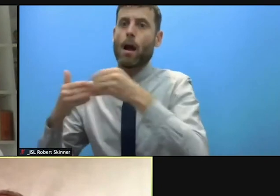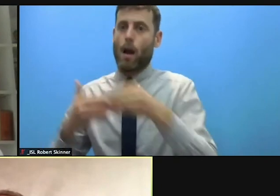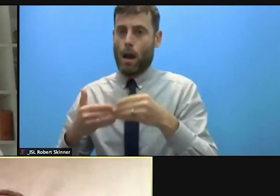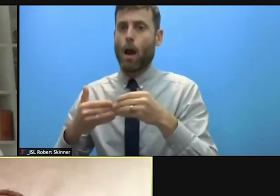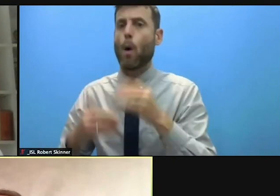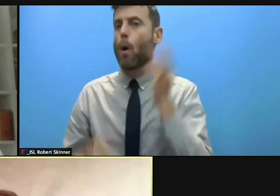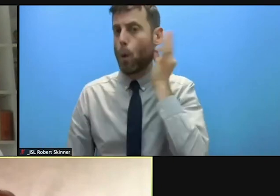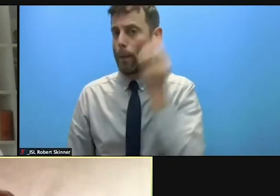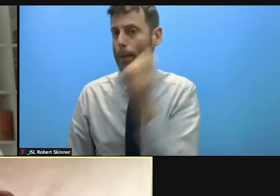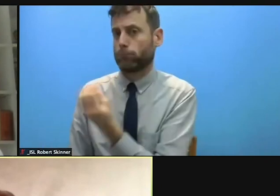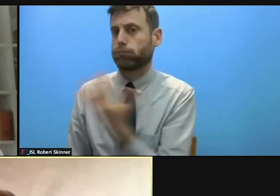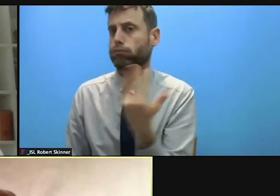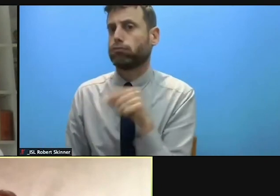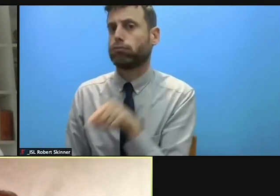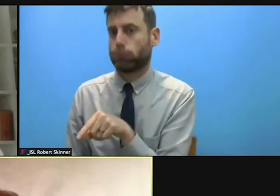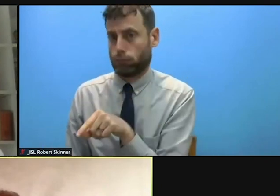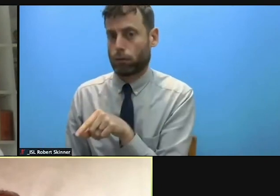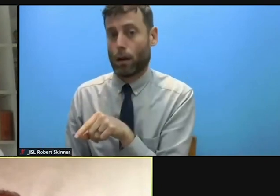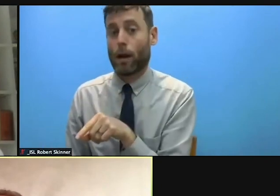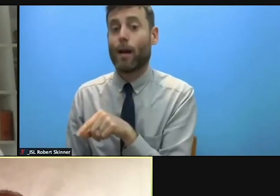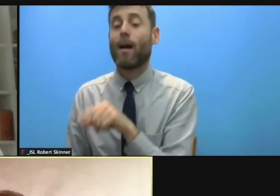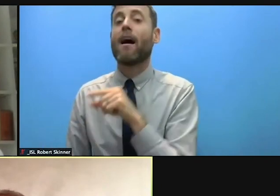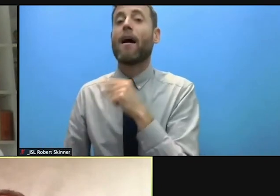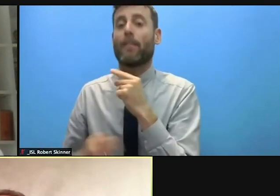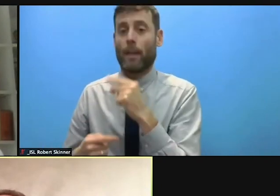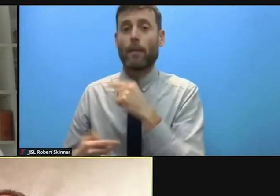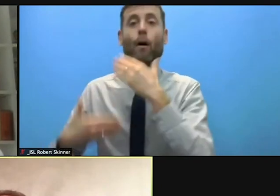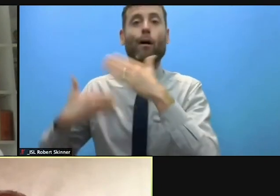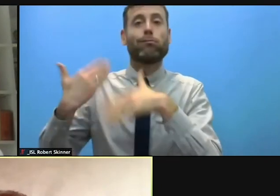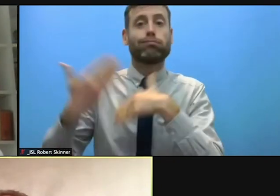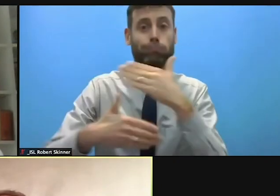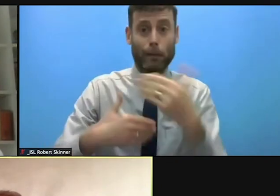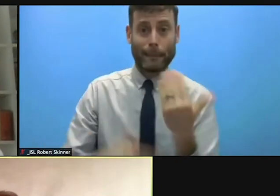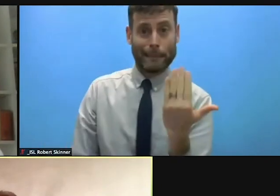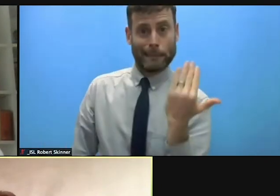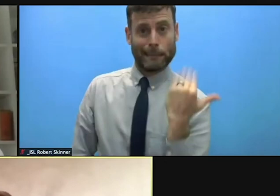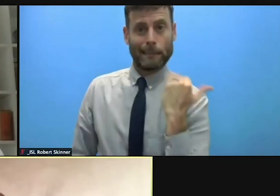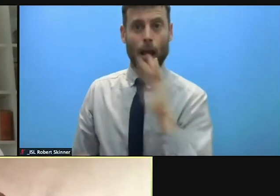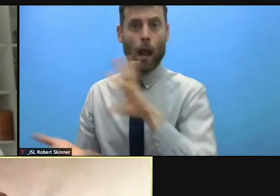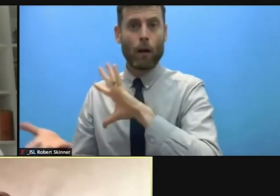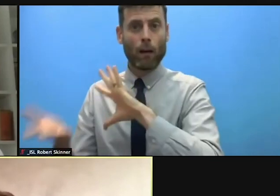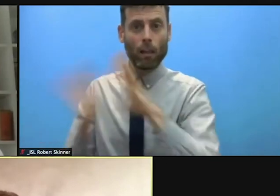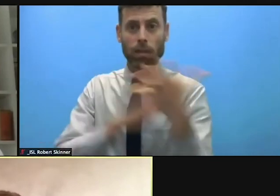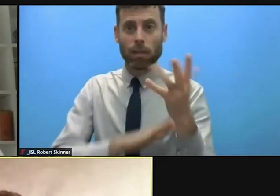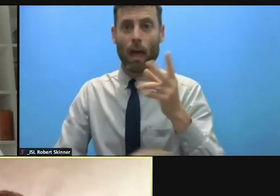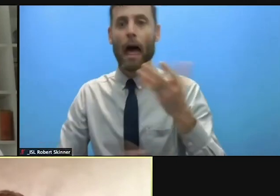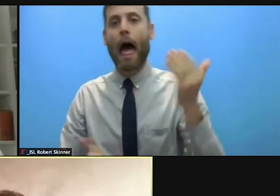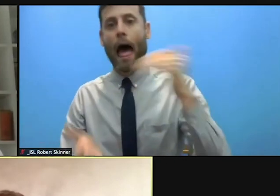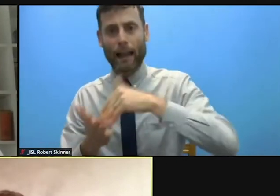leadership made much greater use of local schools, local knowledge of the civil society partners.